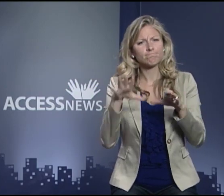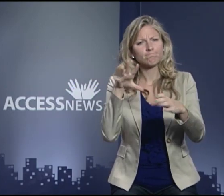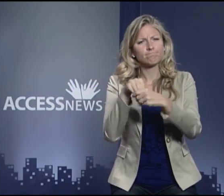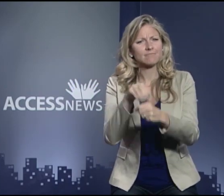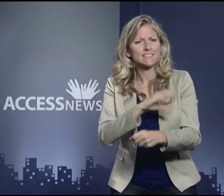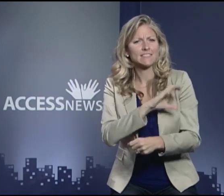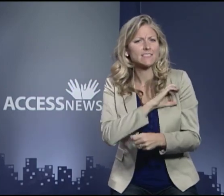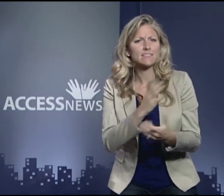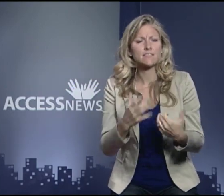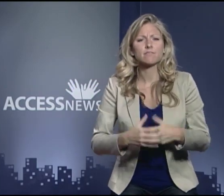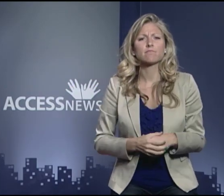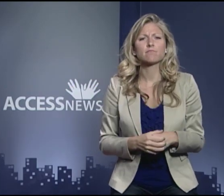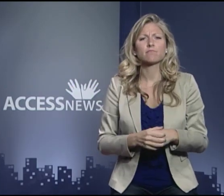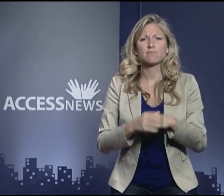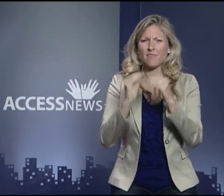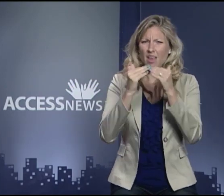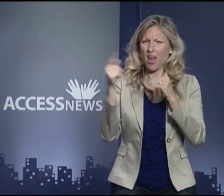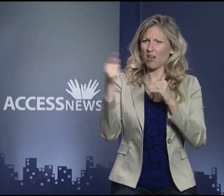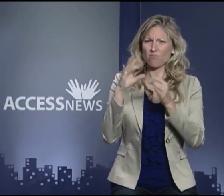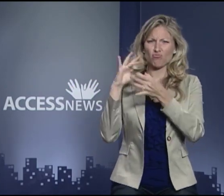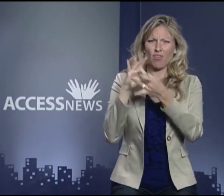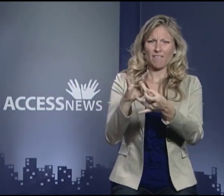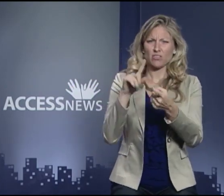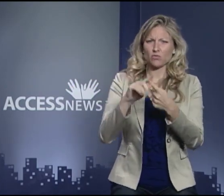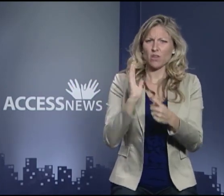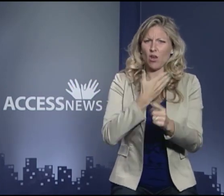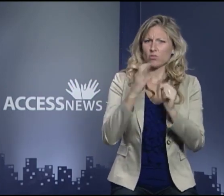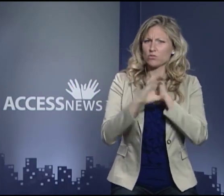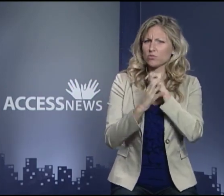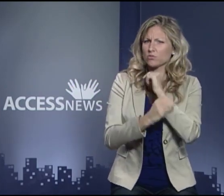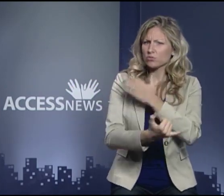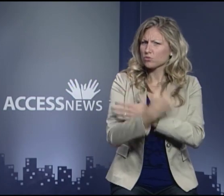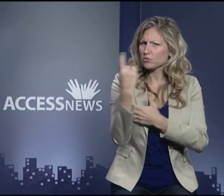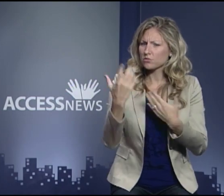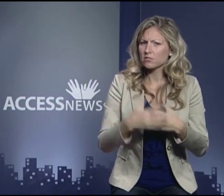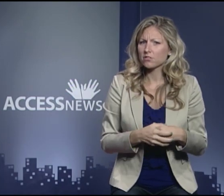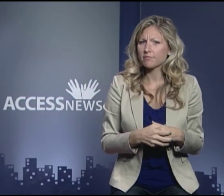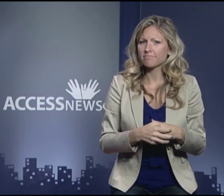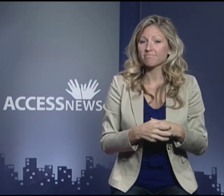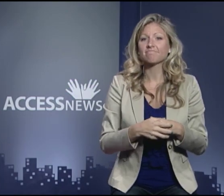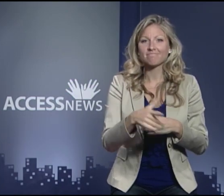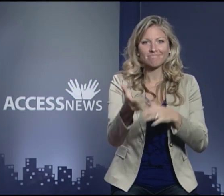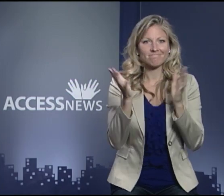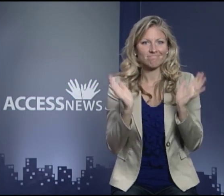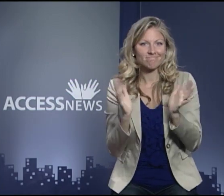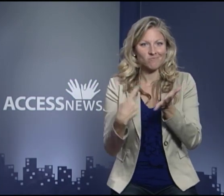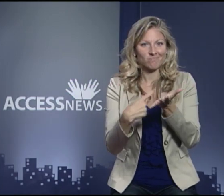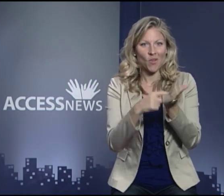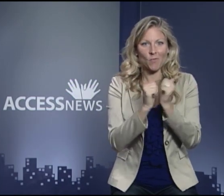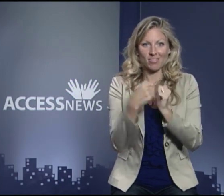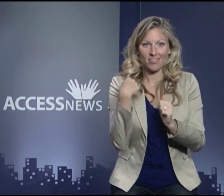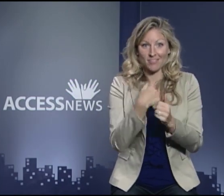What can you do to become an active citizen? How relevant is our constitution today?